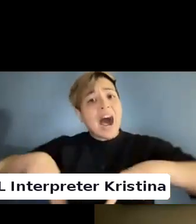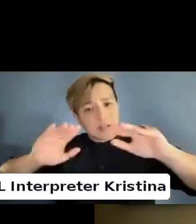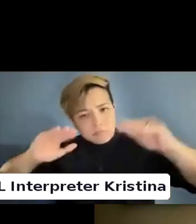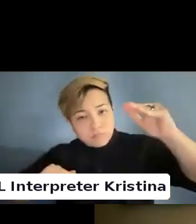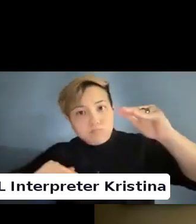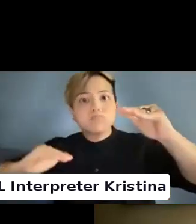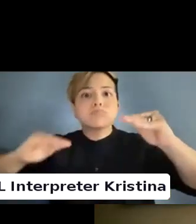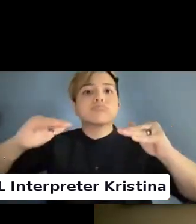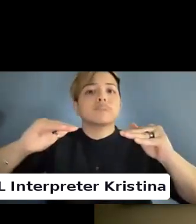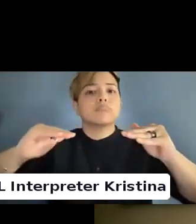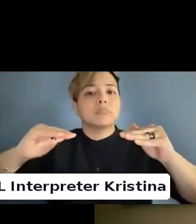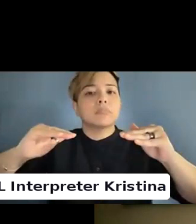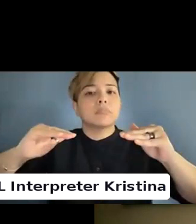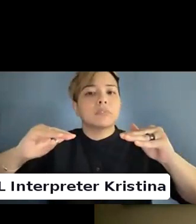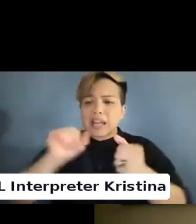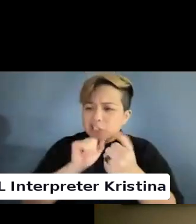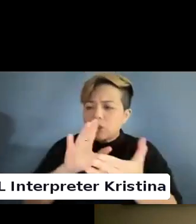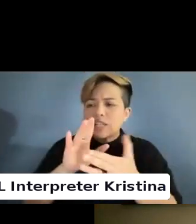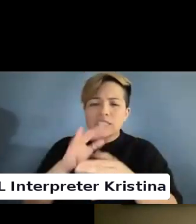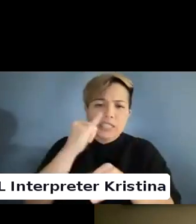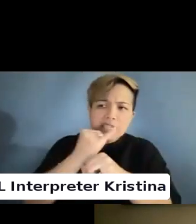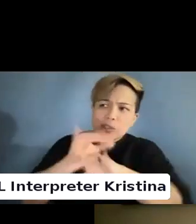addressing institutional and equity right?